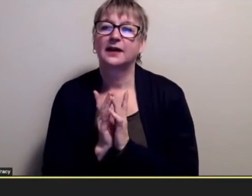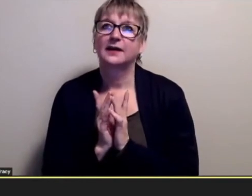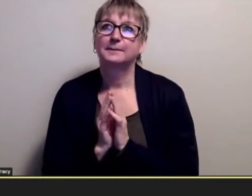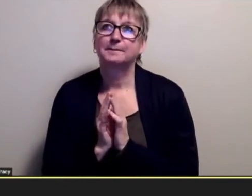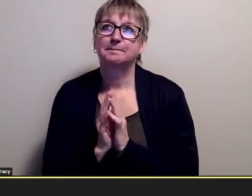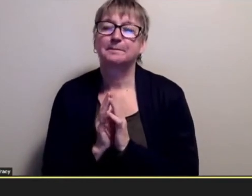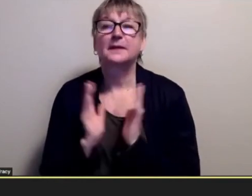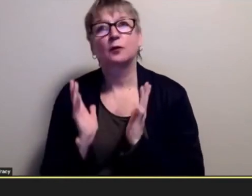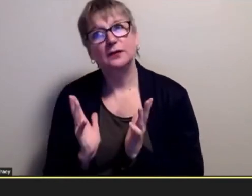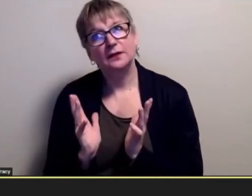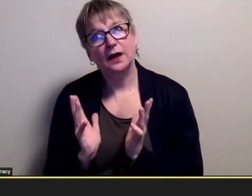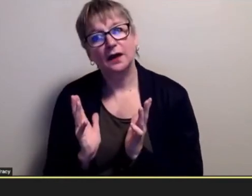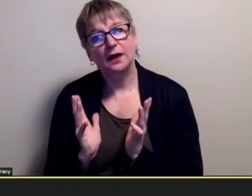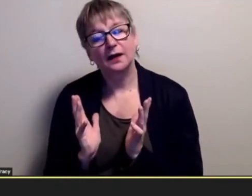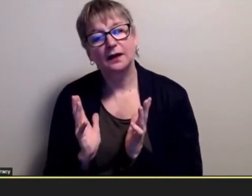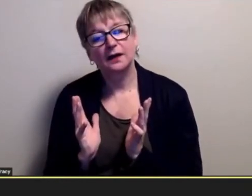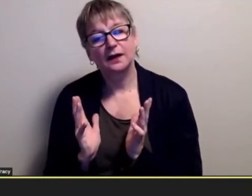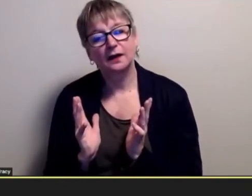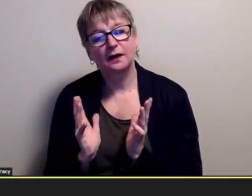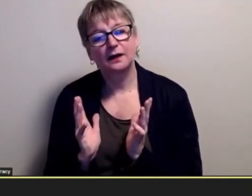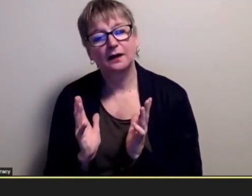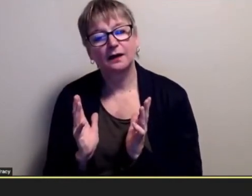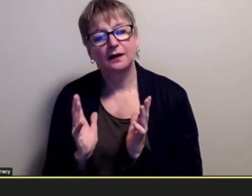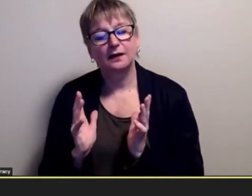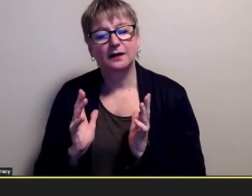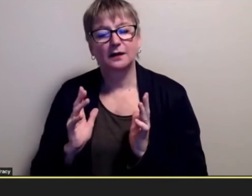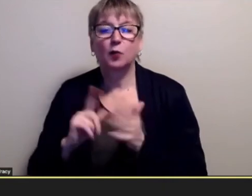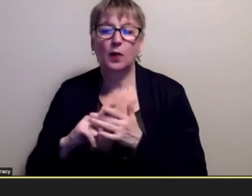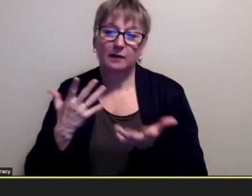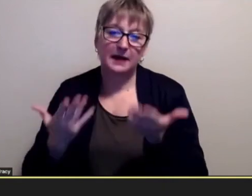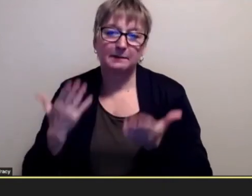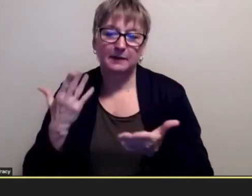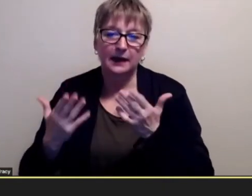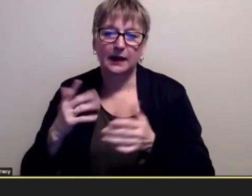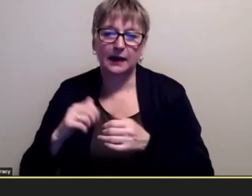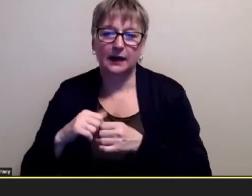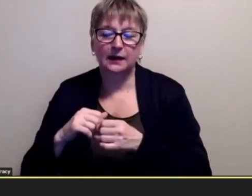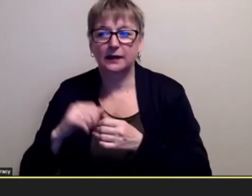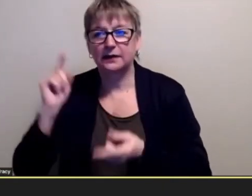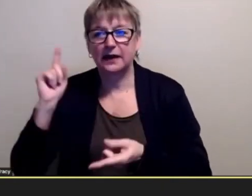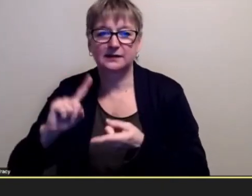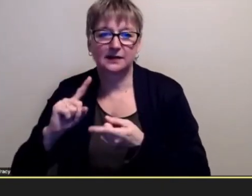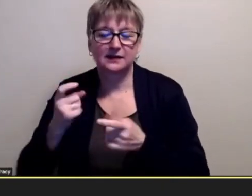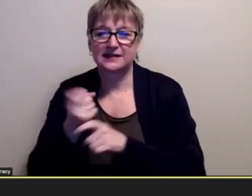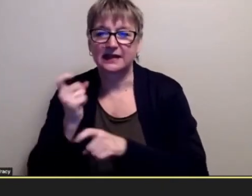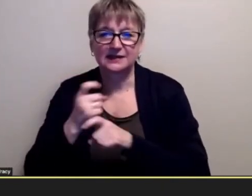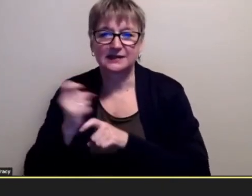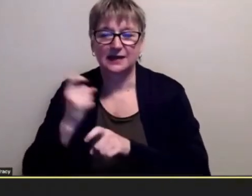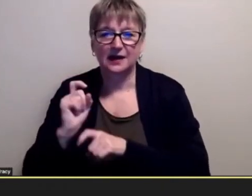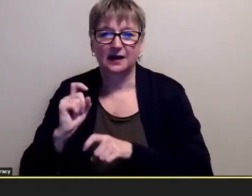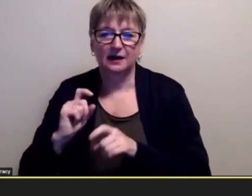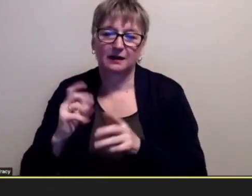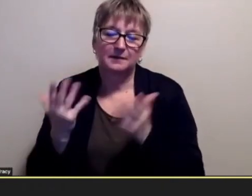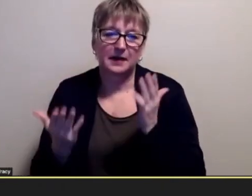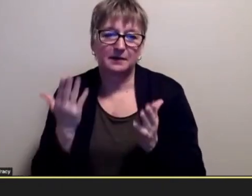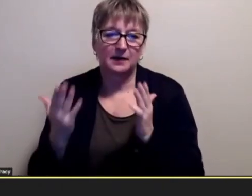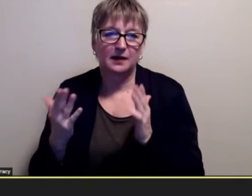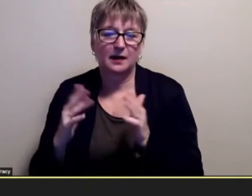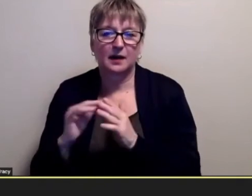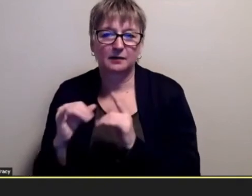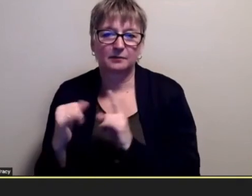i mean yes elst program on tuesdays and wednesdays on tuesdays and thursdays i mean uh i would go